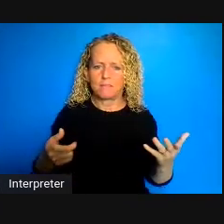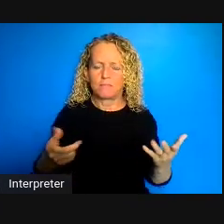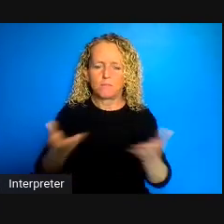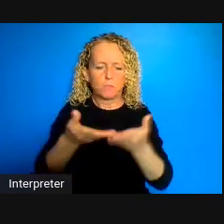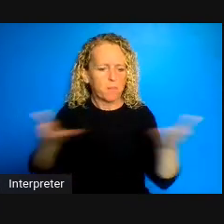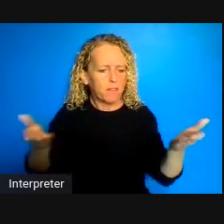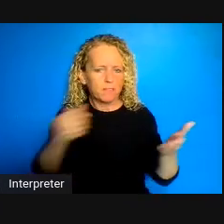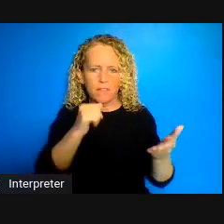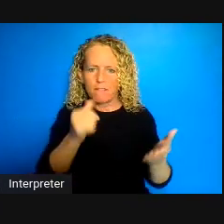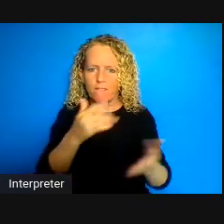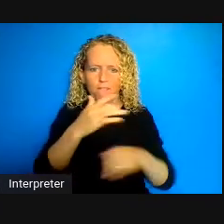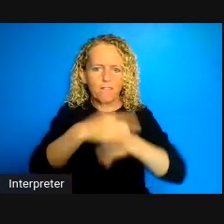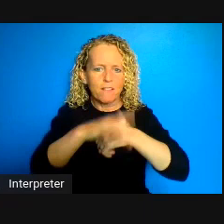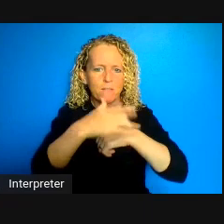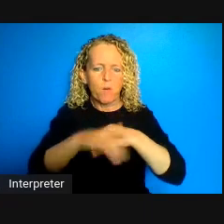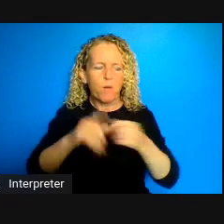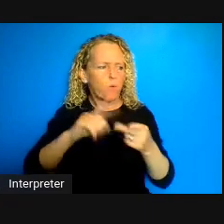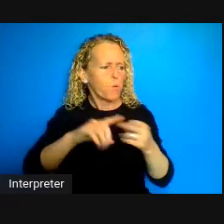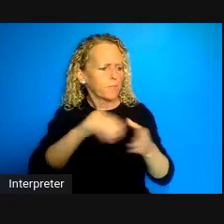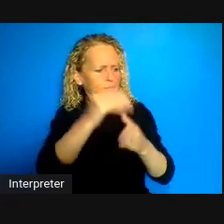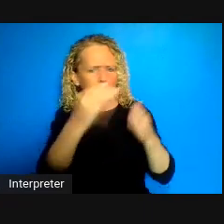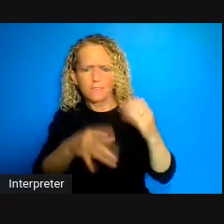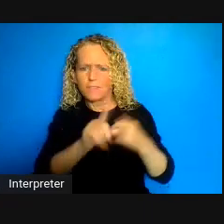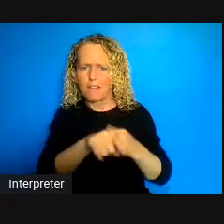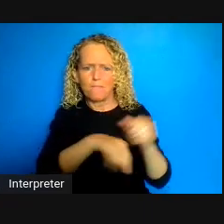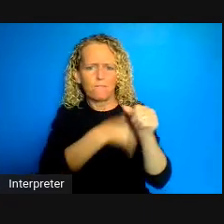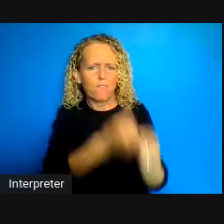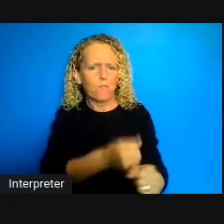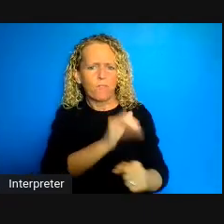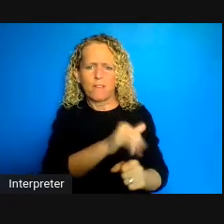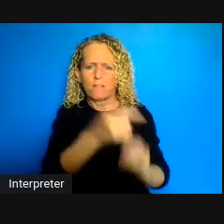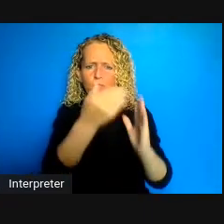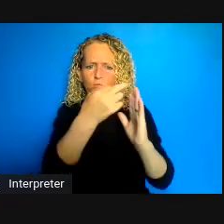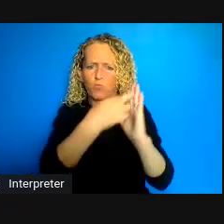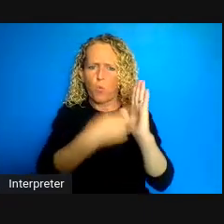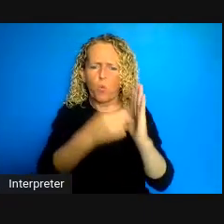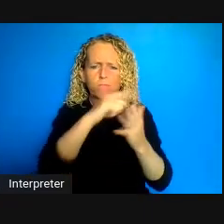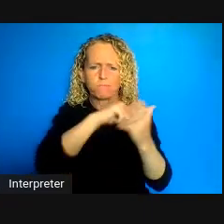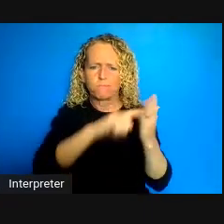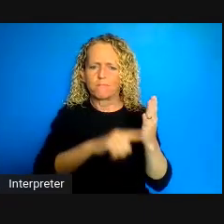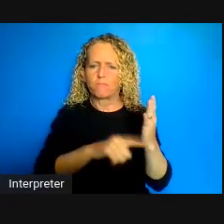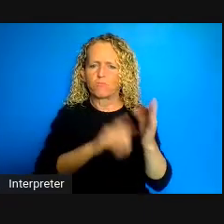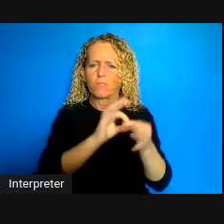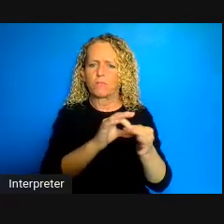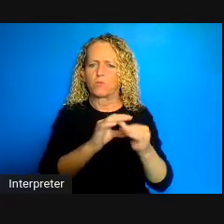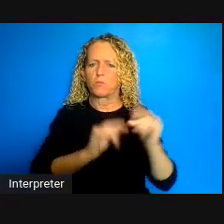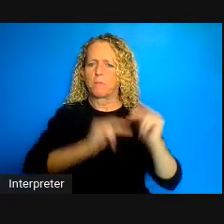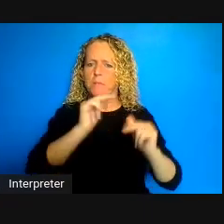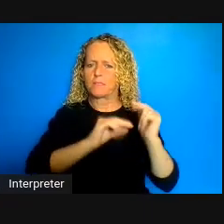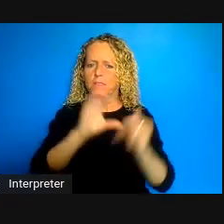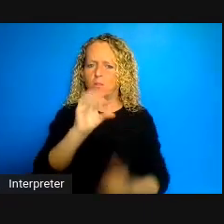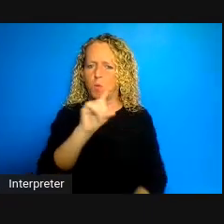they're just too expensive. I'm just gonna speak quickly about the situation